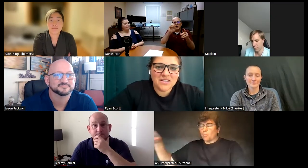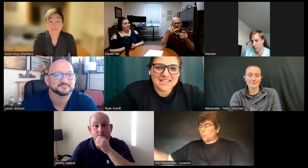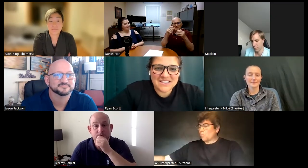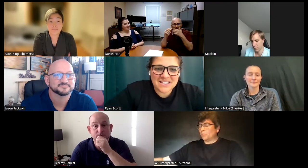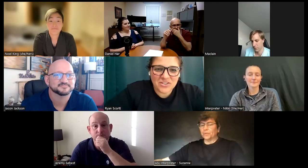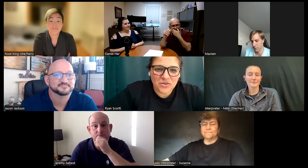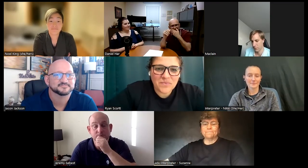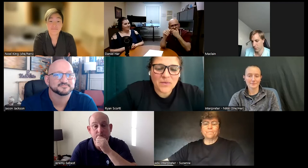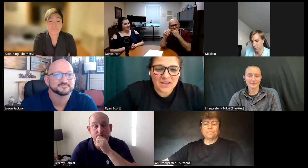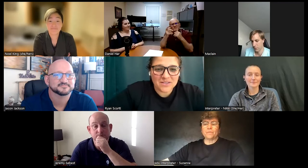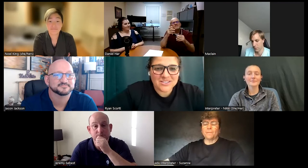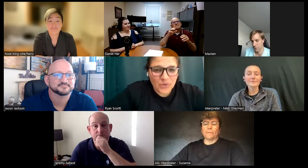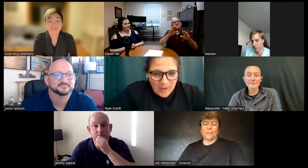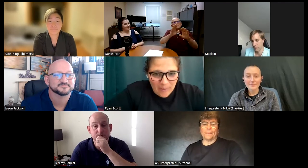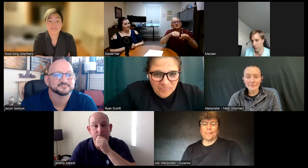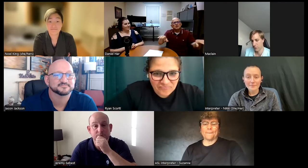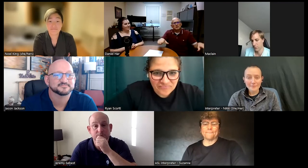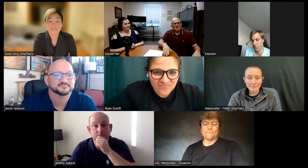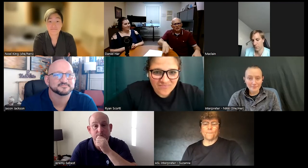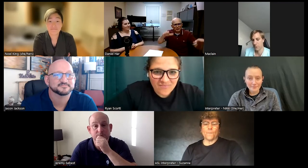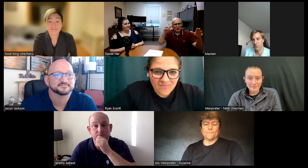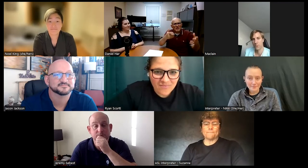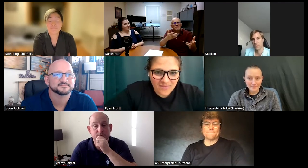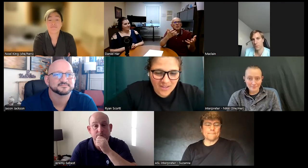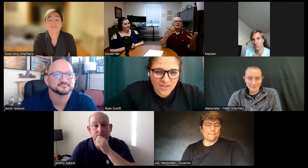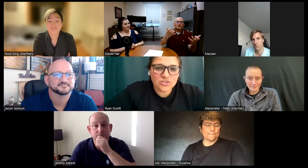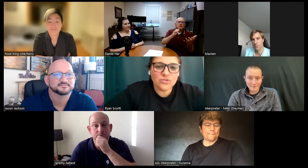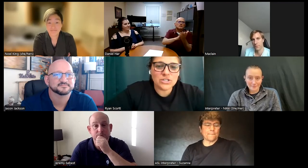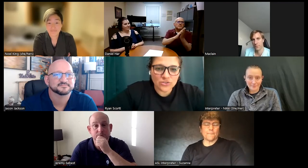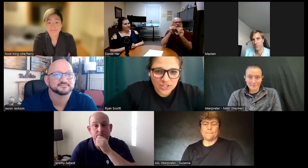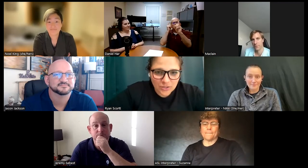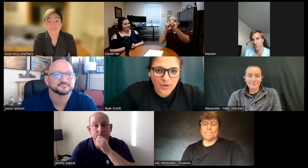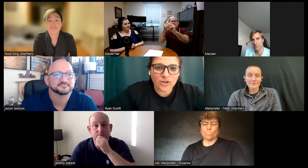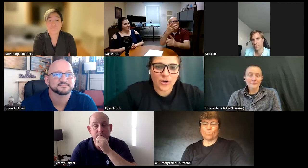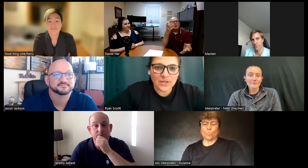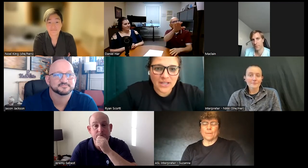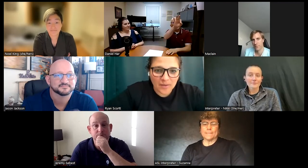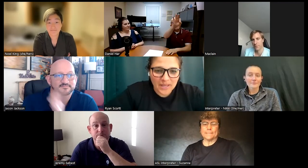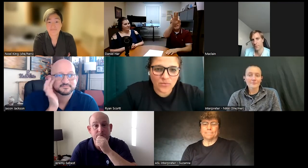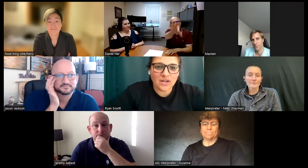this is Daniel okay Noel so children who are growing up and